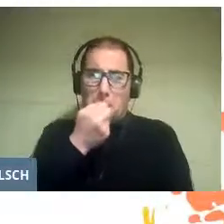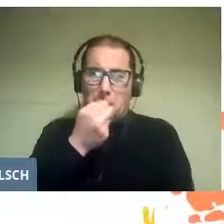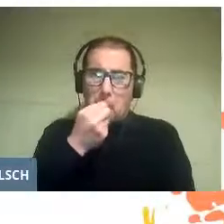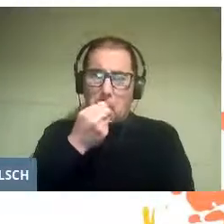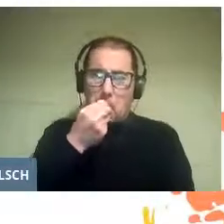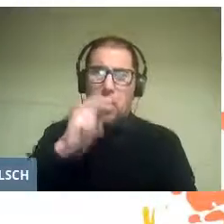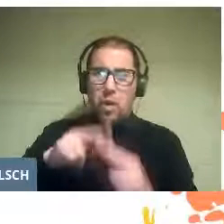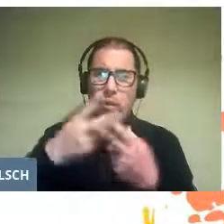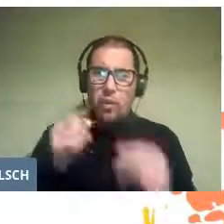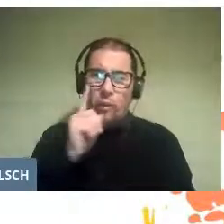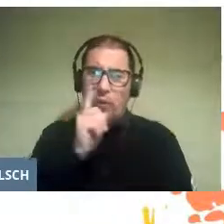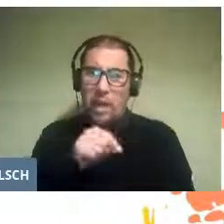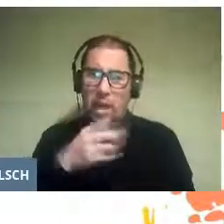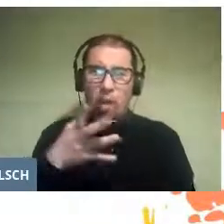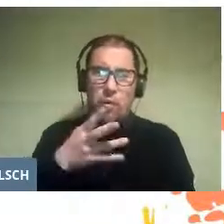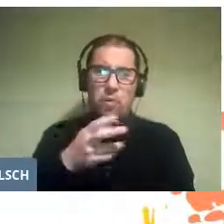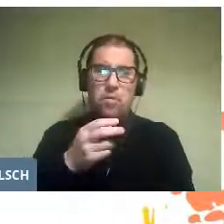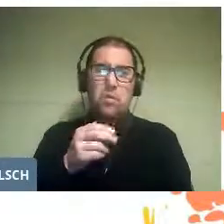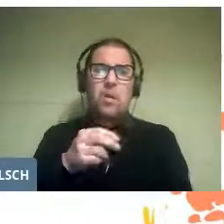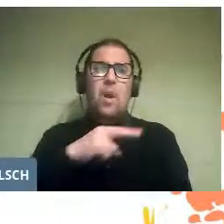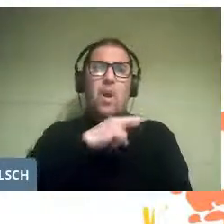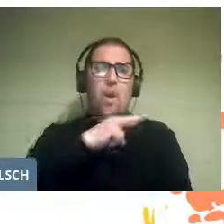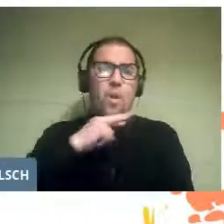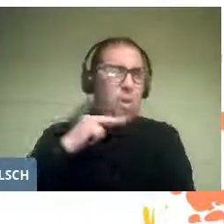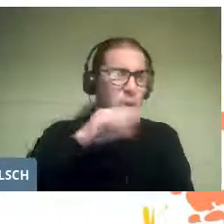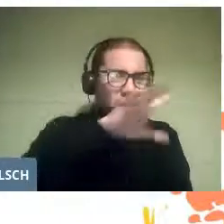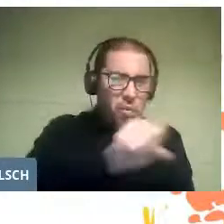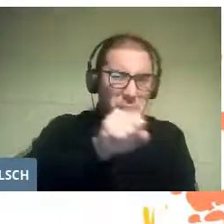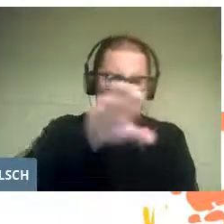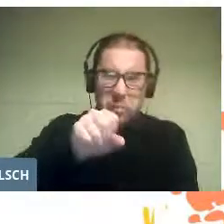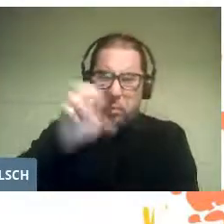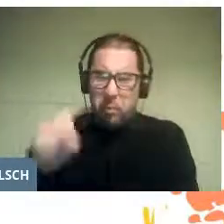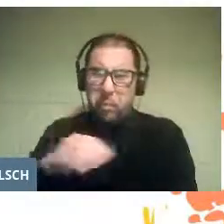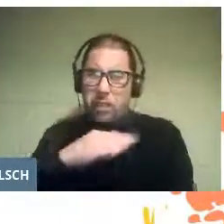that is, the extermination of the entire Jewish population of the world,